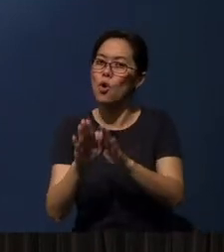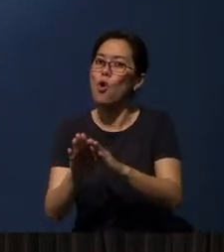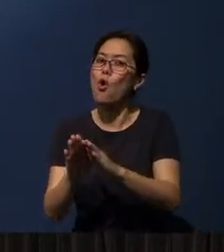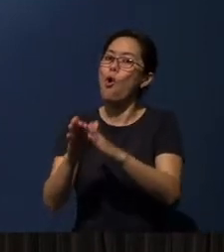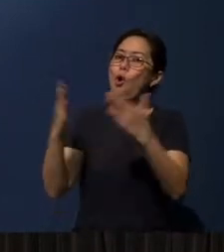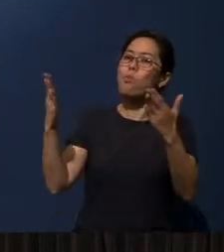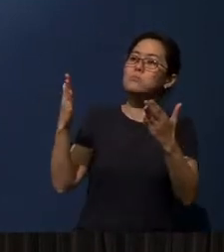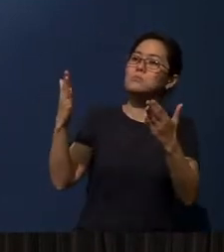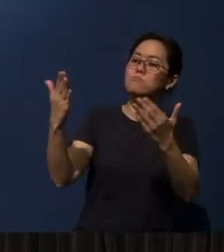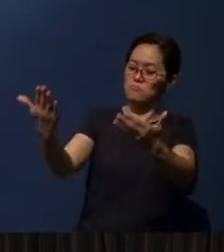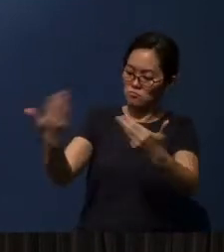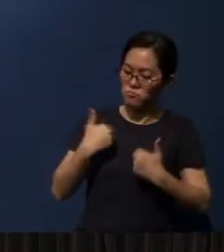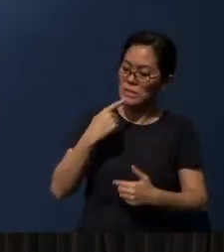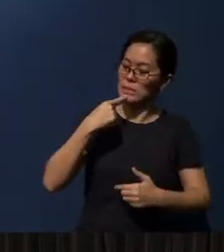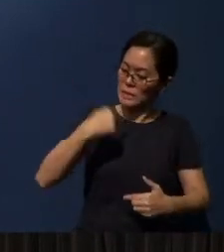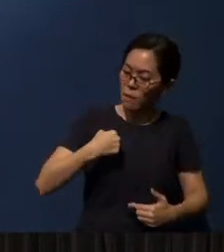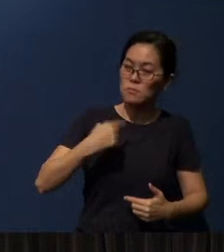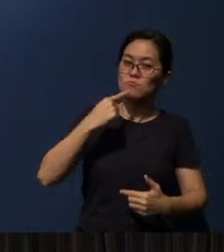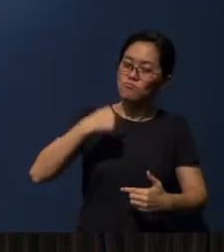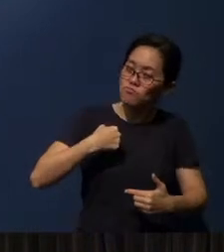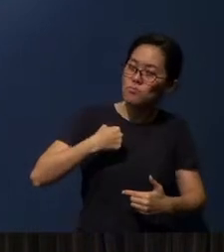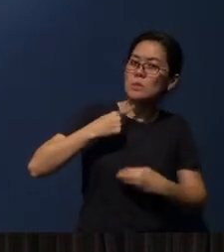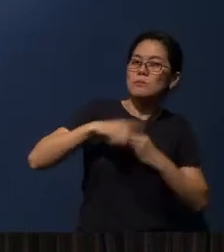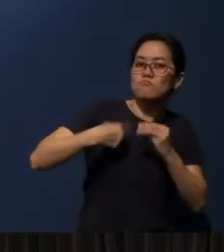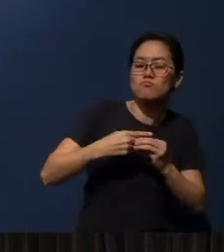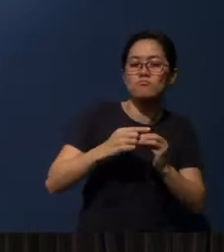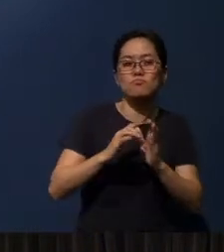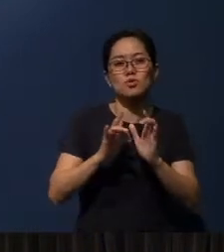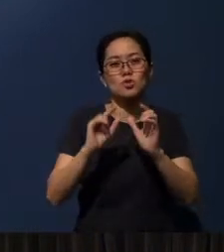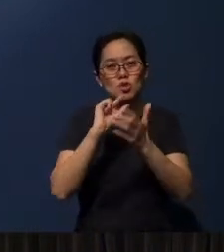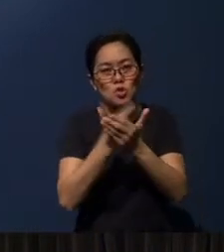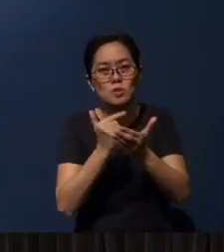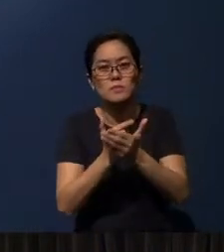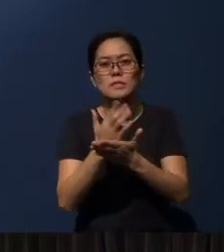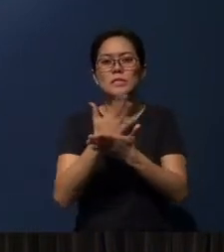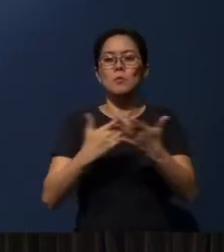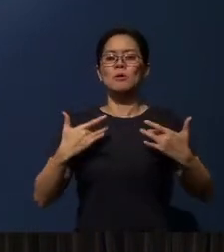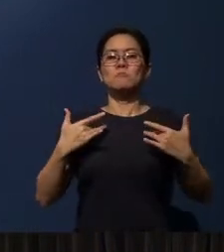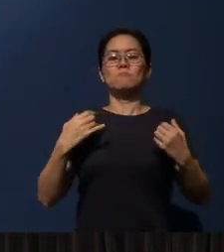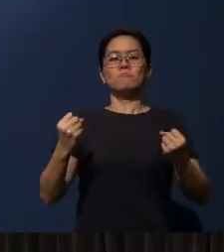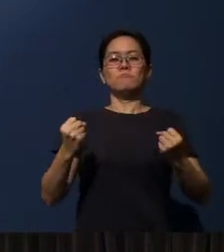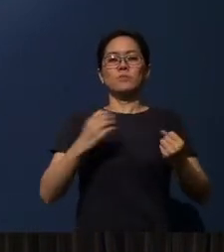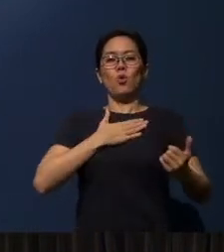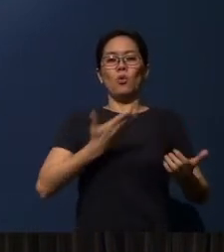and tell me about the Gospel. Somebody brave enough was willing to stop me